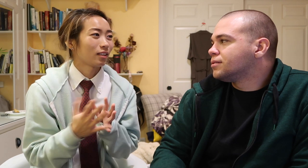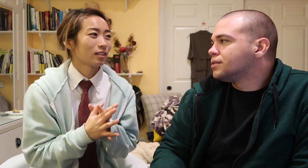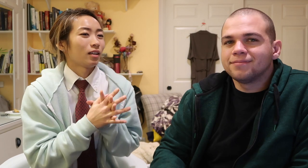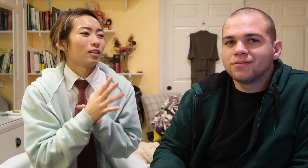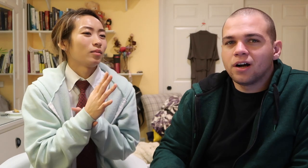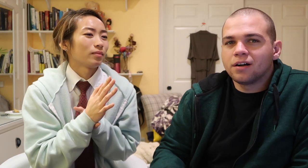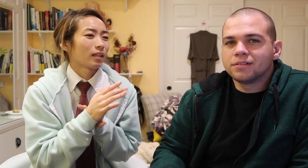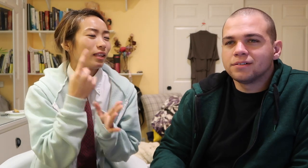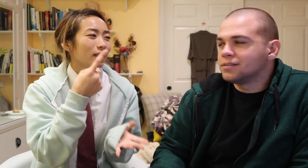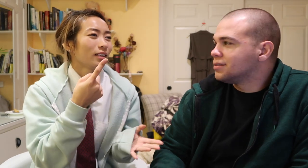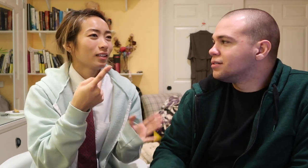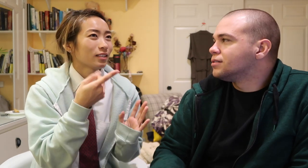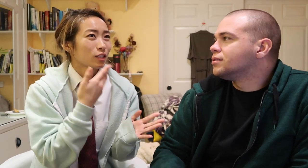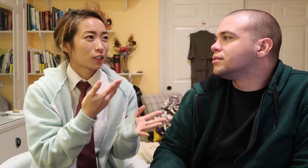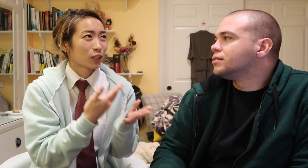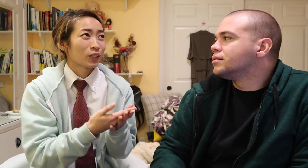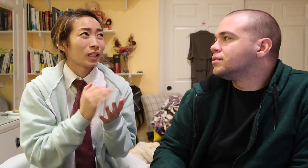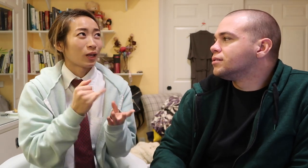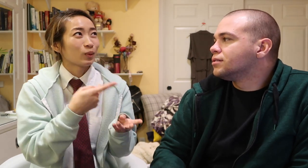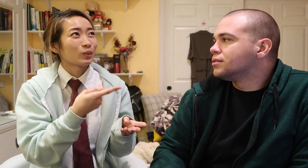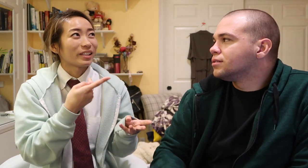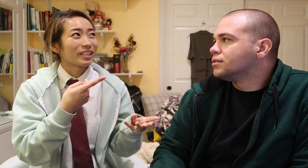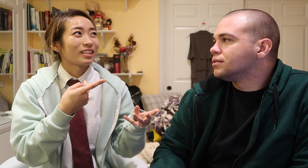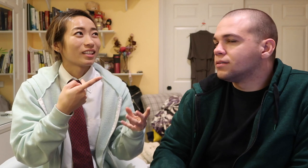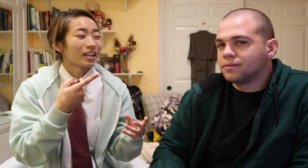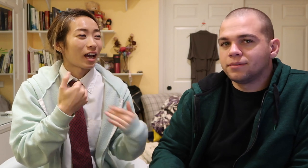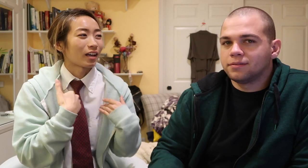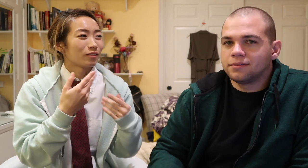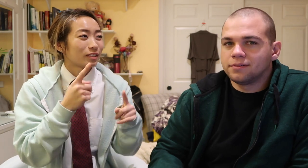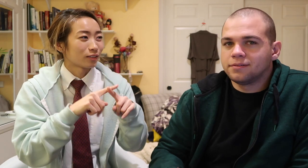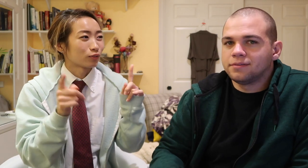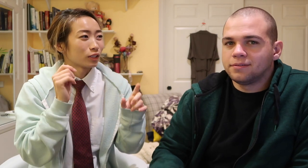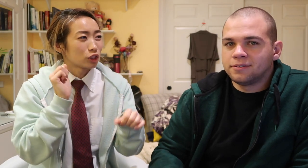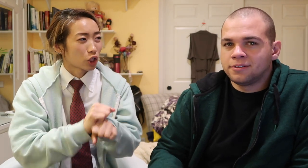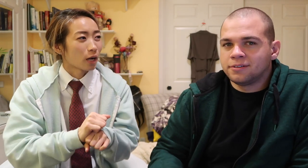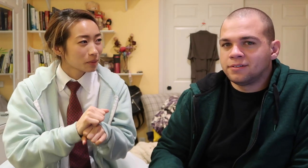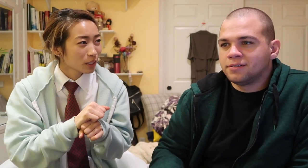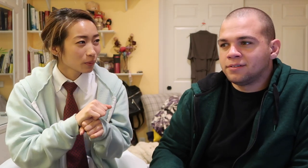I think it's good that we have different jobs